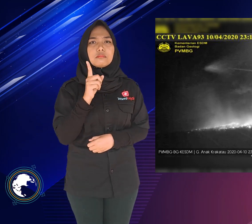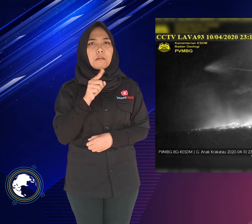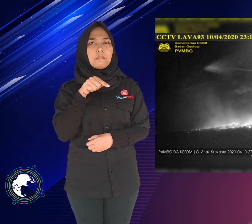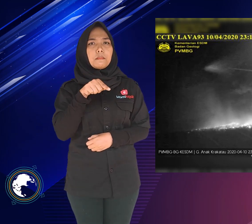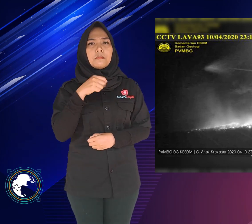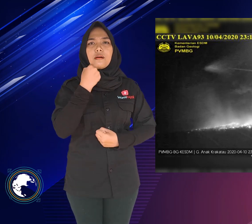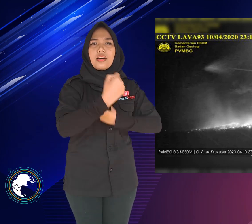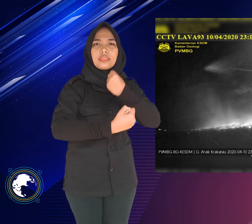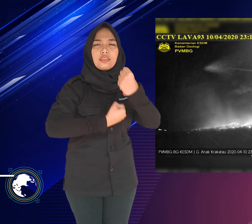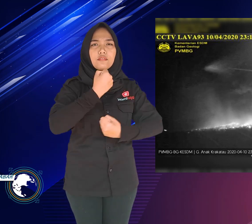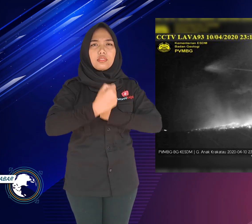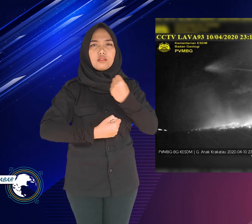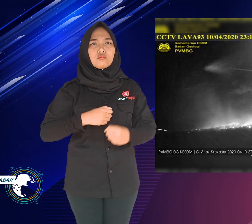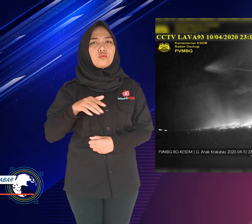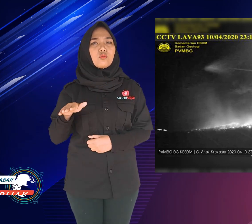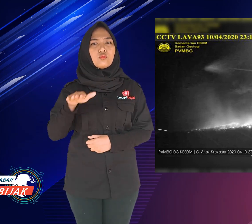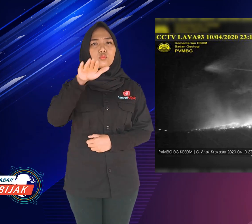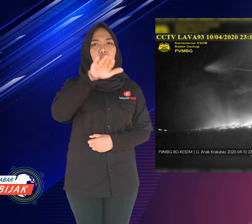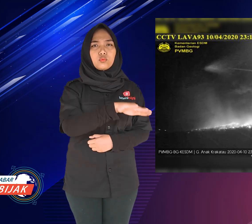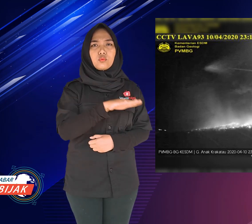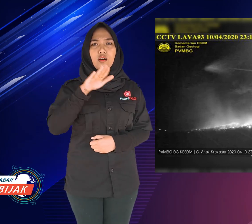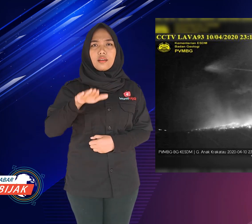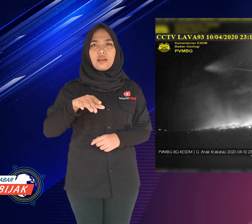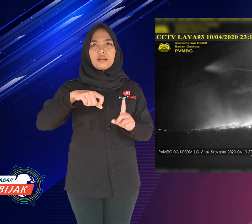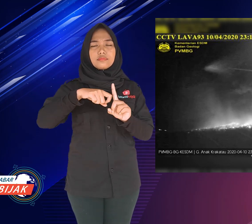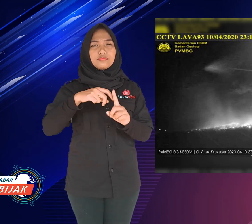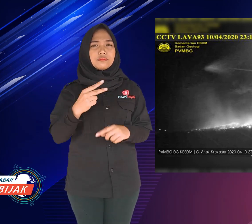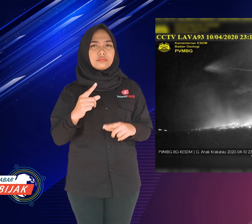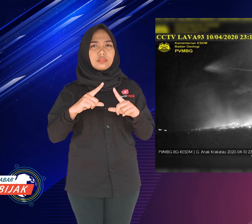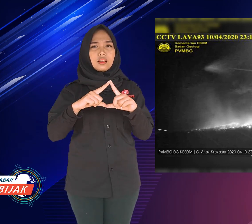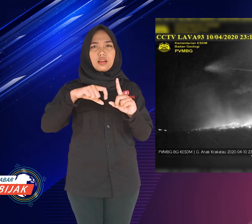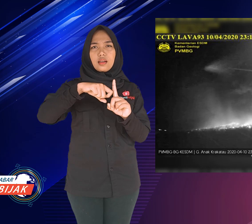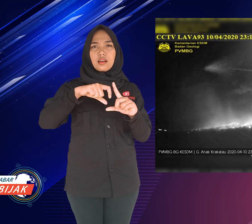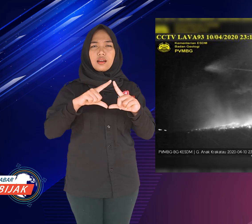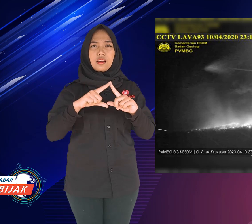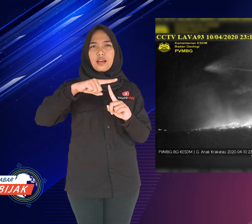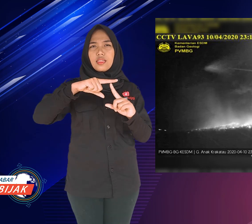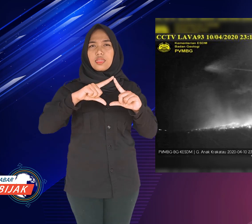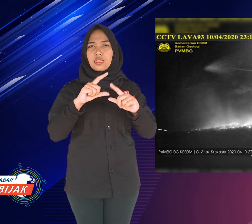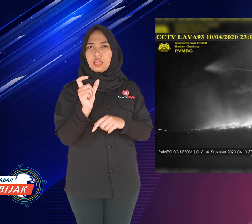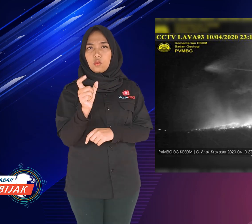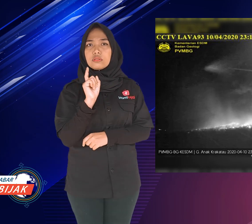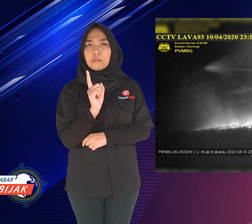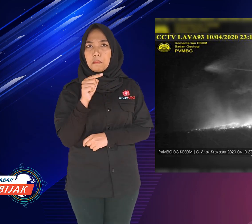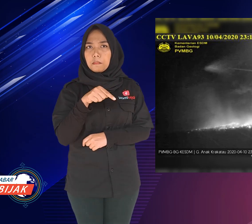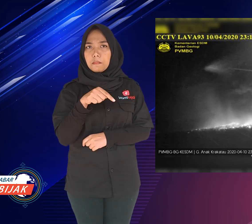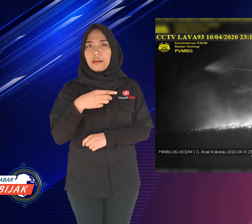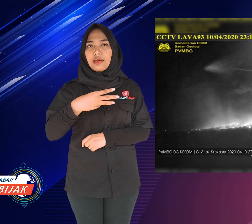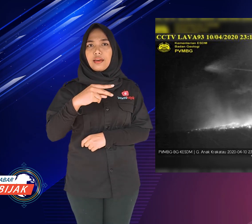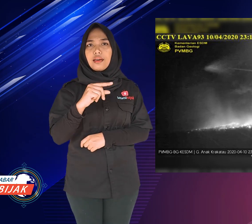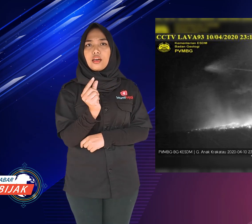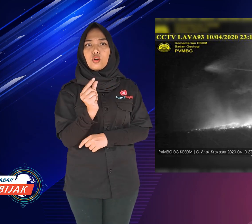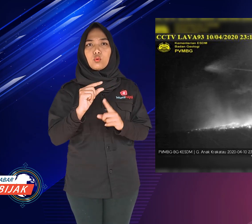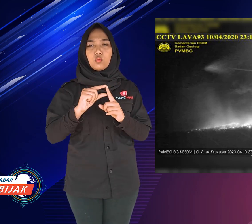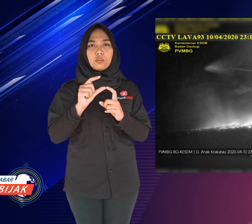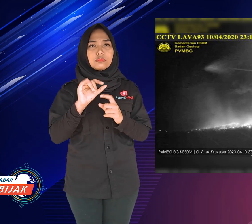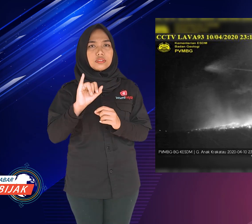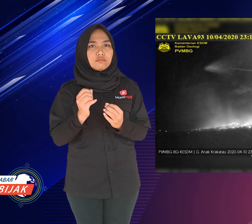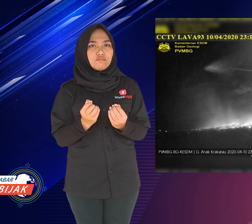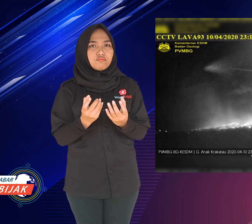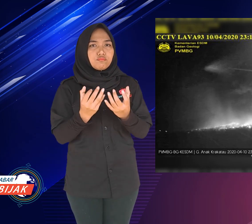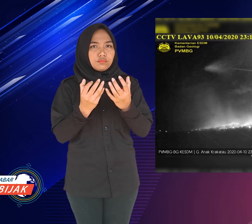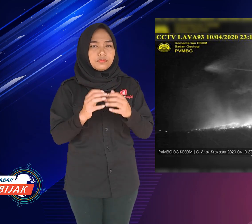That's sound from the Mount Anak Krakatau activity caused by an eruption.